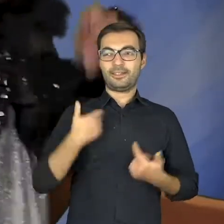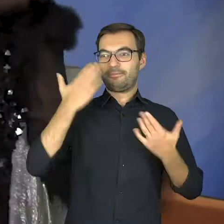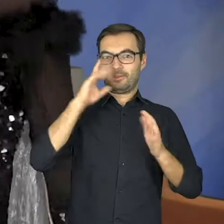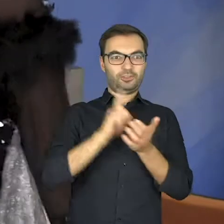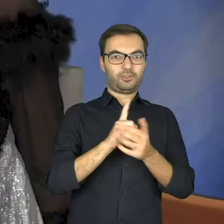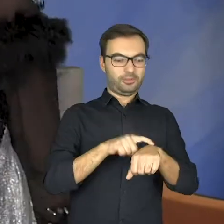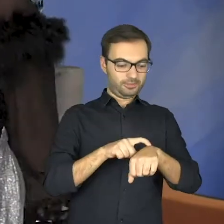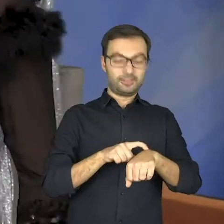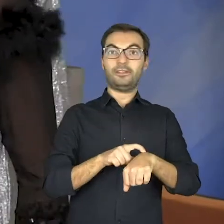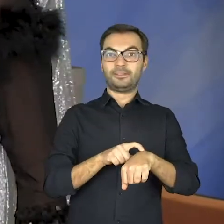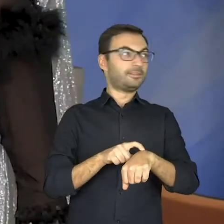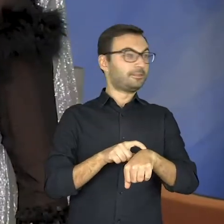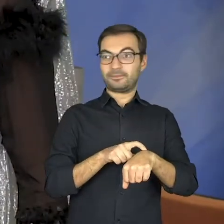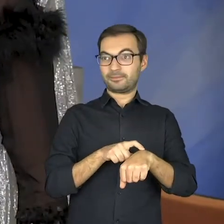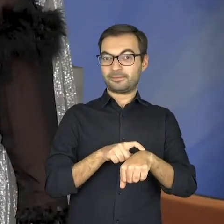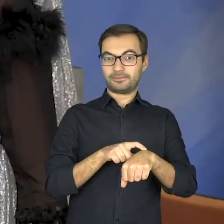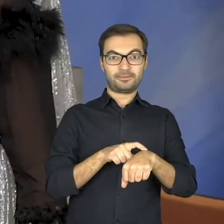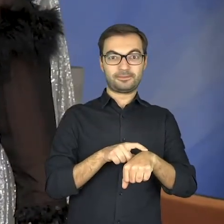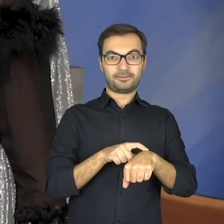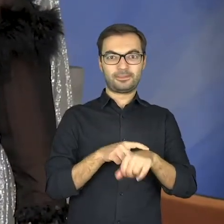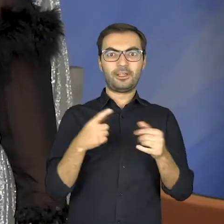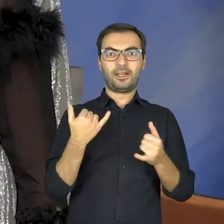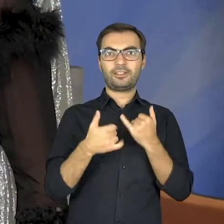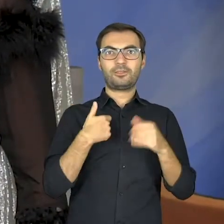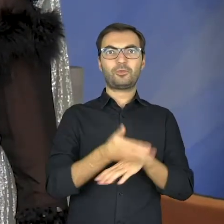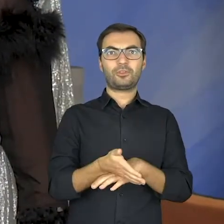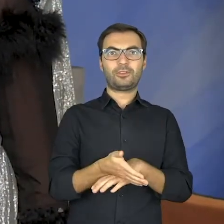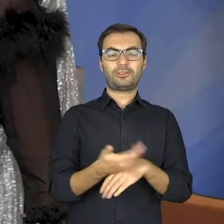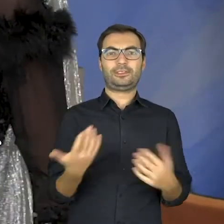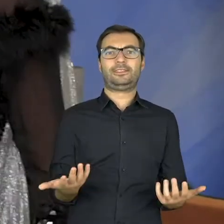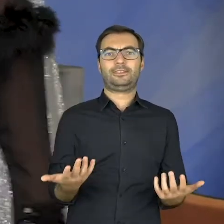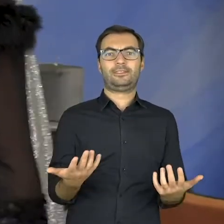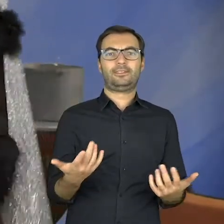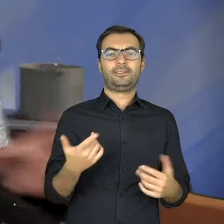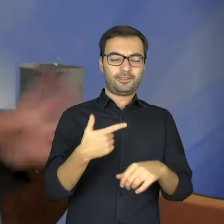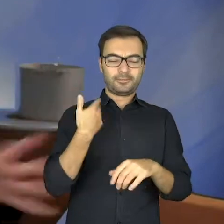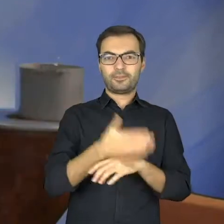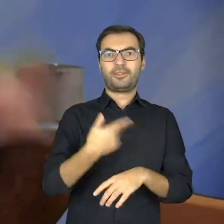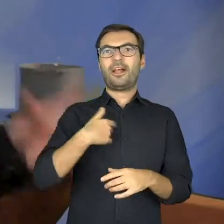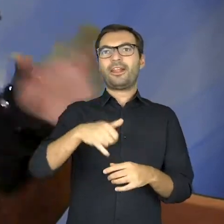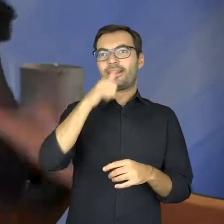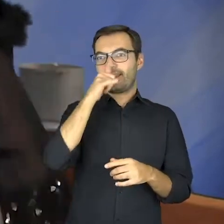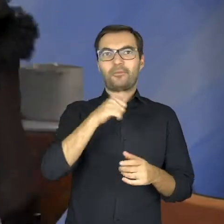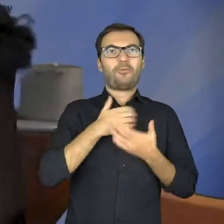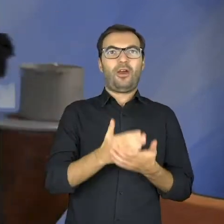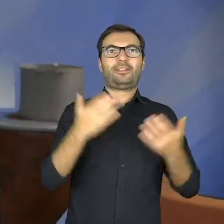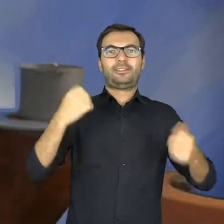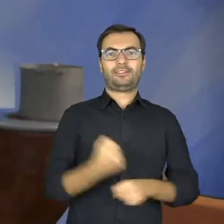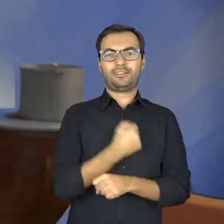I hope I’ve made it in time. But, what if I haven’t? I didn’t make it because I couldn’t manage.